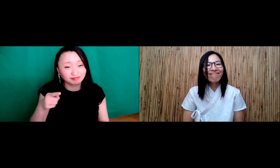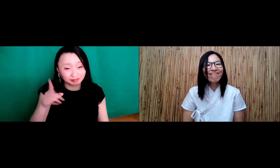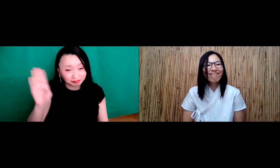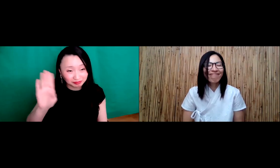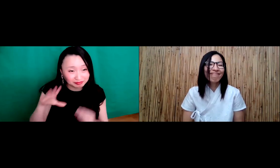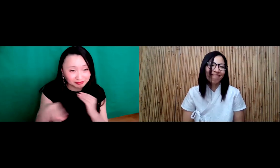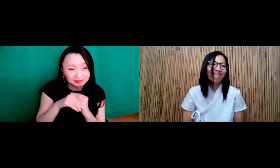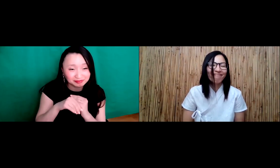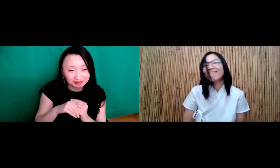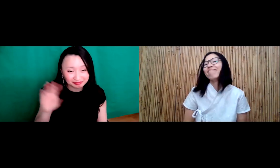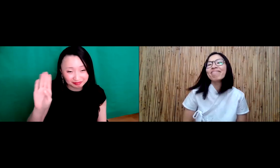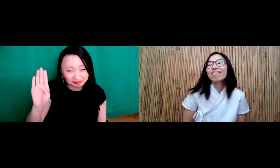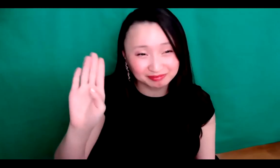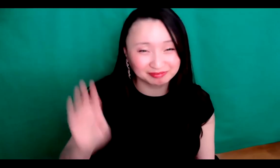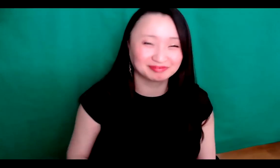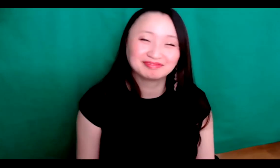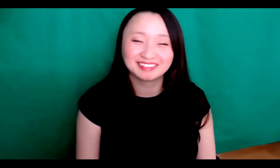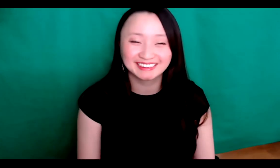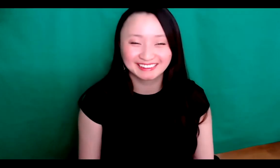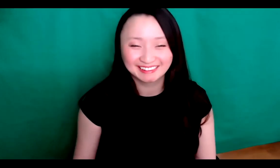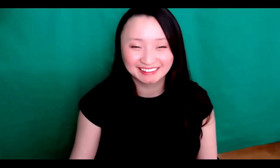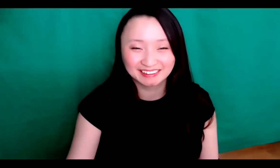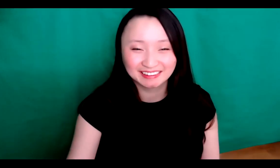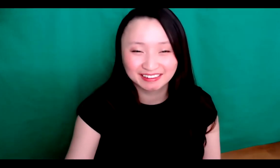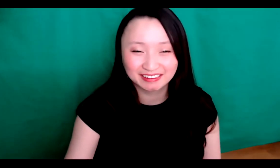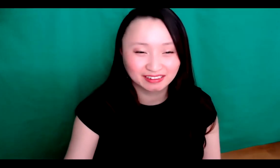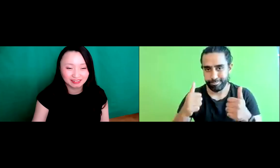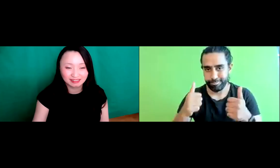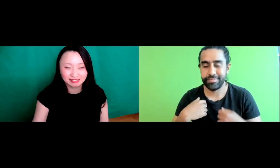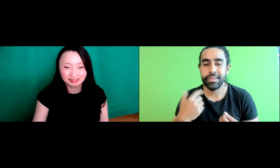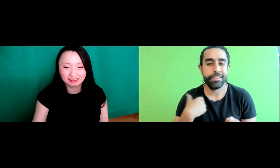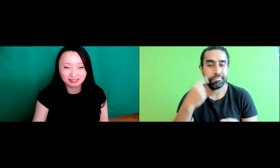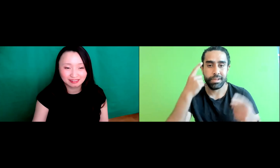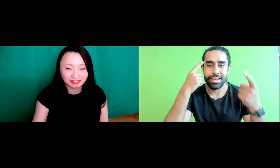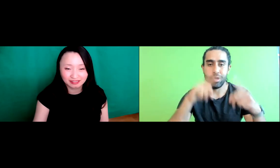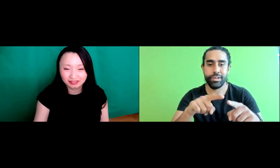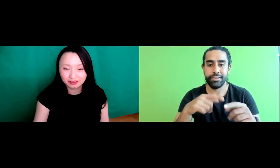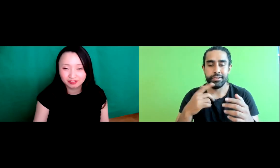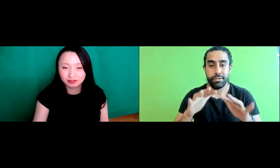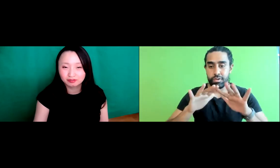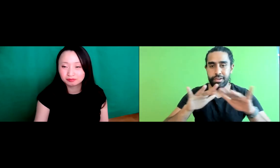community. Yes, I agree and below.